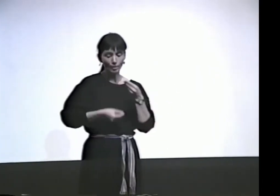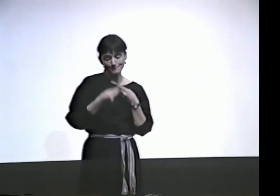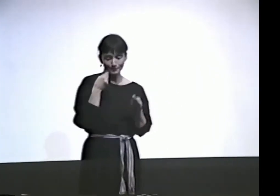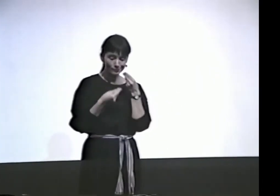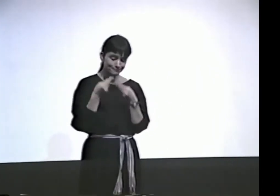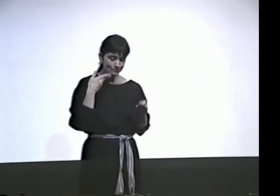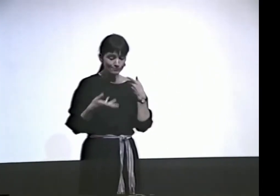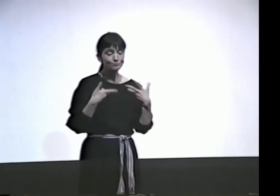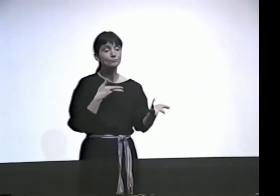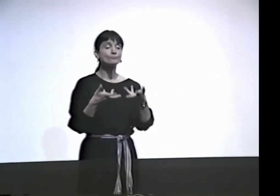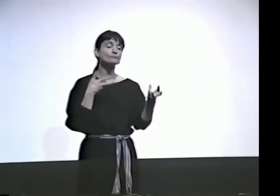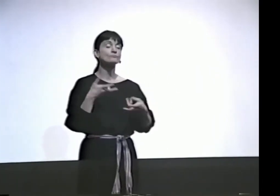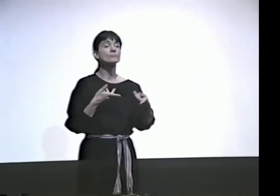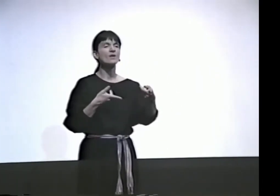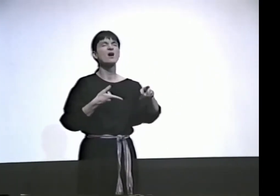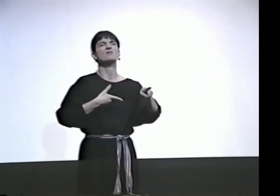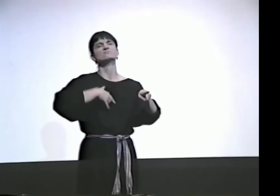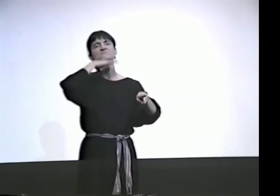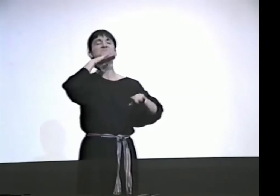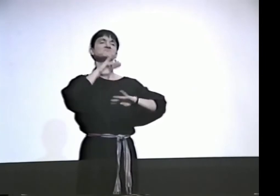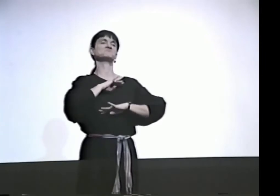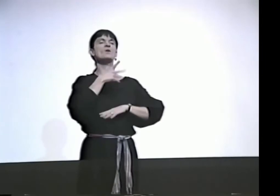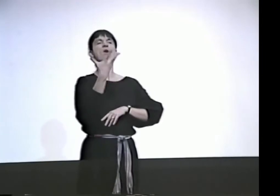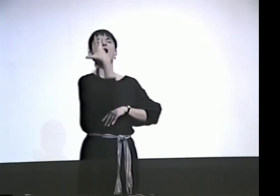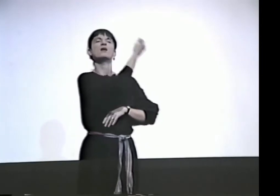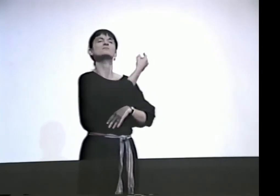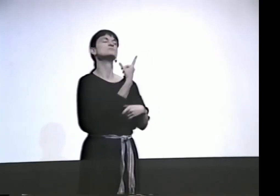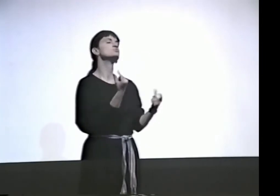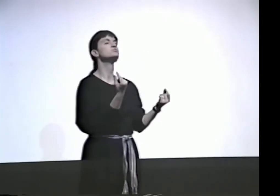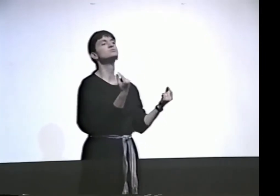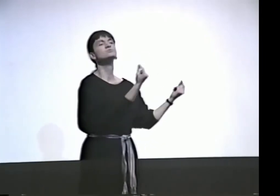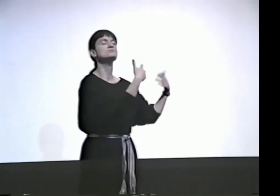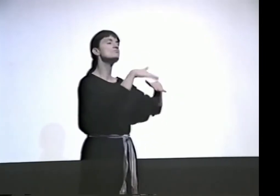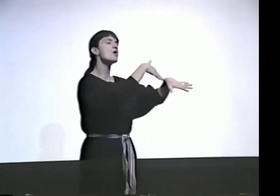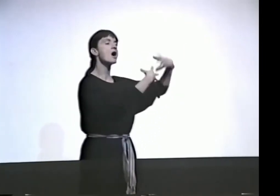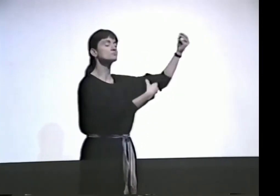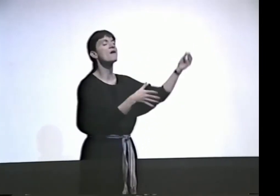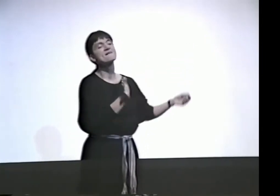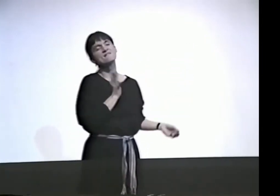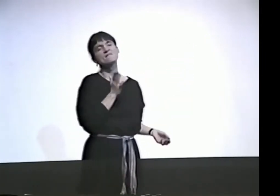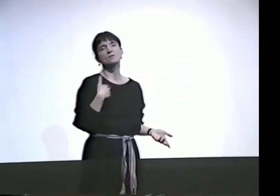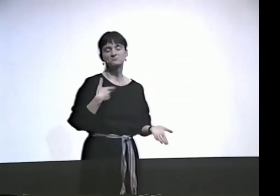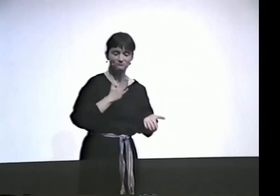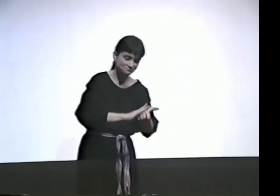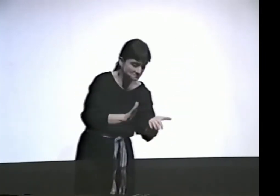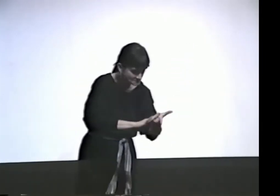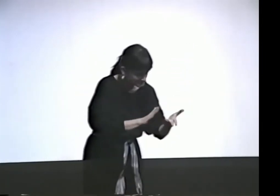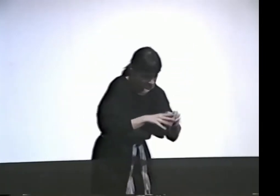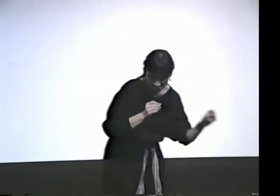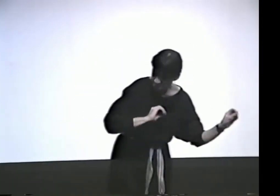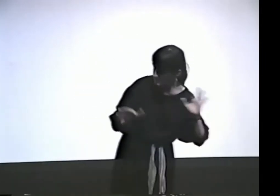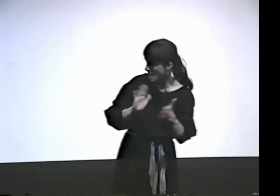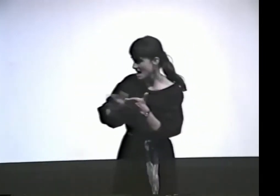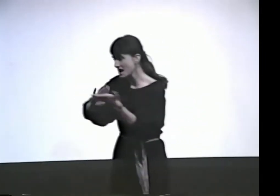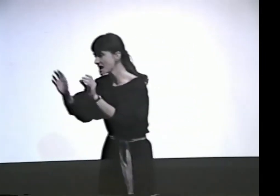WE TALKED AND ATE TILL WE HAD OUR FILL, AND THEN DEBBIE HAD TO GO OUT AND DO SOMETHING. SO SHE LEFT AND I CLEANED UP THE KITCHEN,